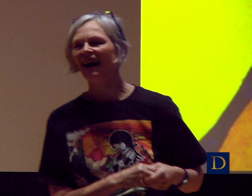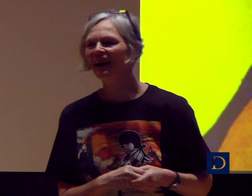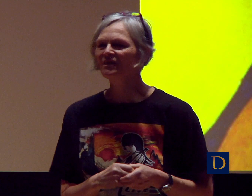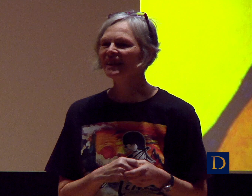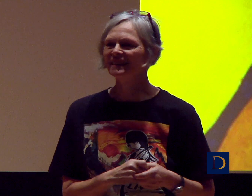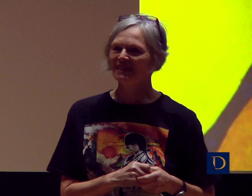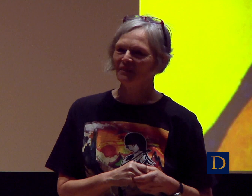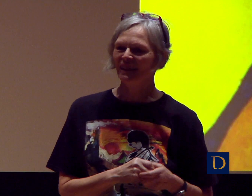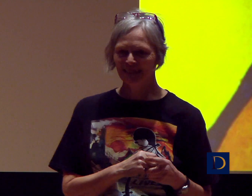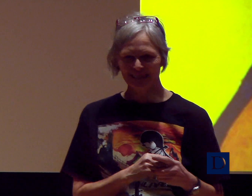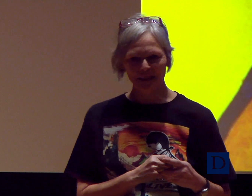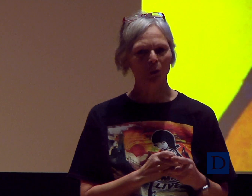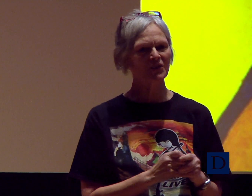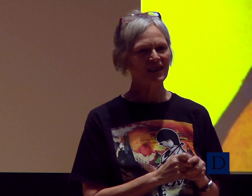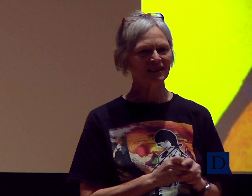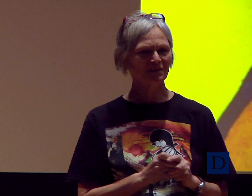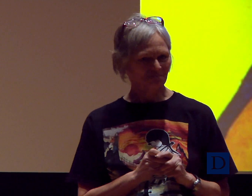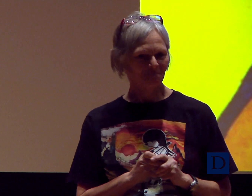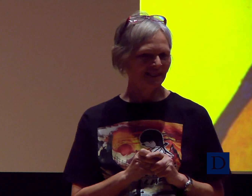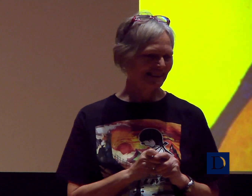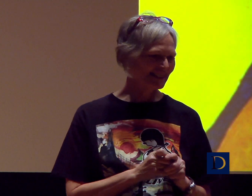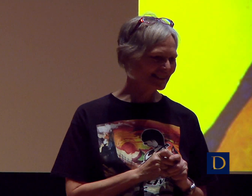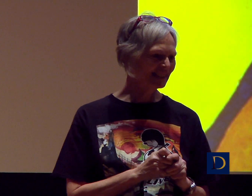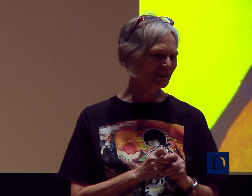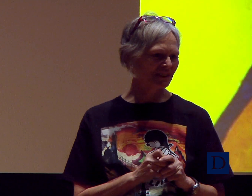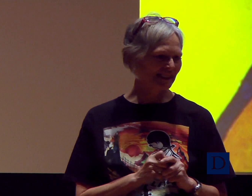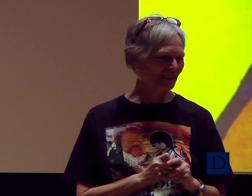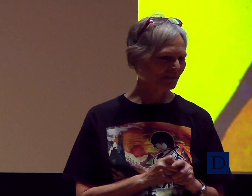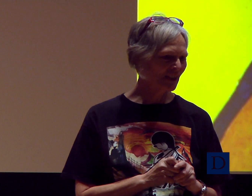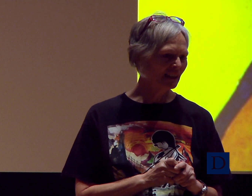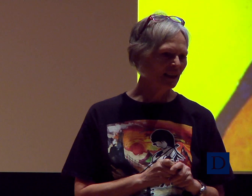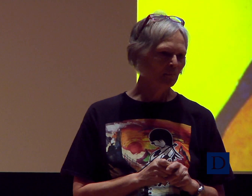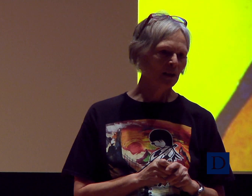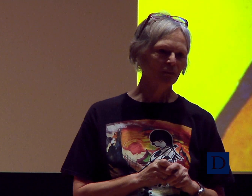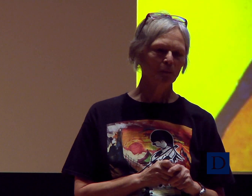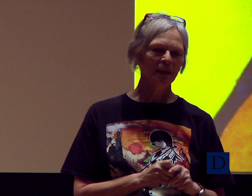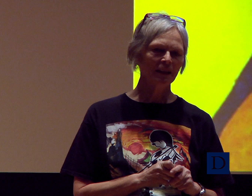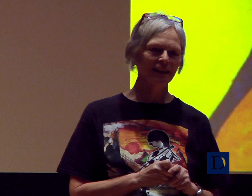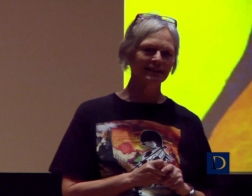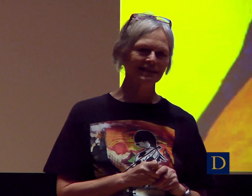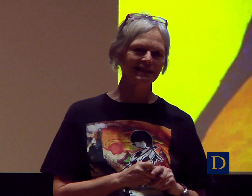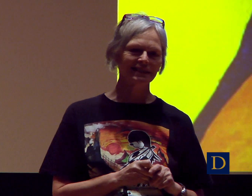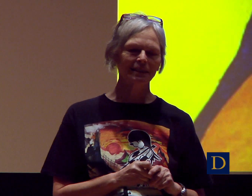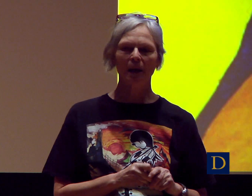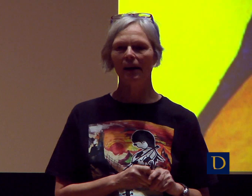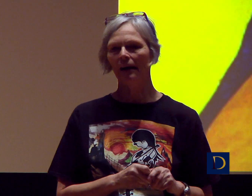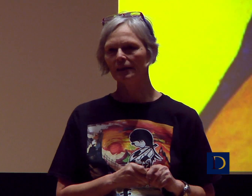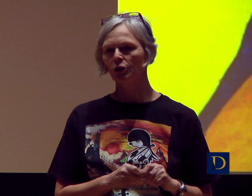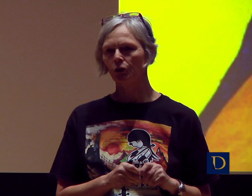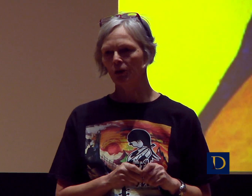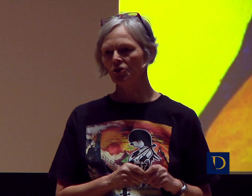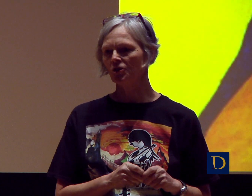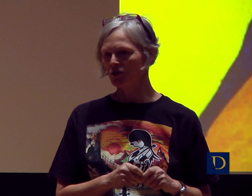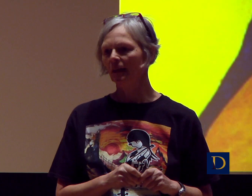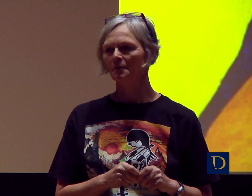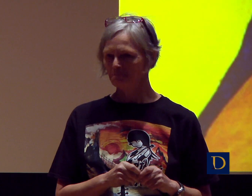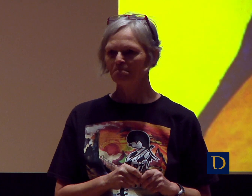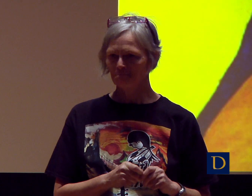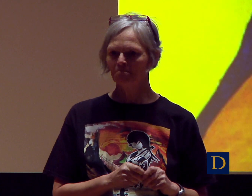It’s going to be at the Seymour Center, the senior center. But for me, it’s just about having the courage to share.